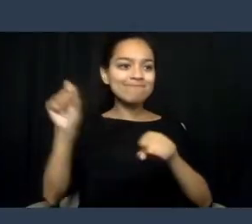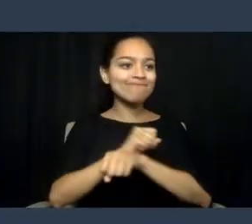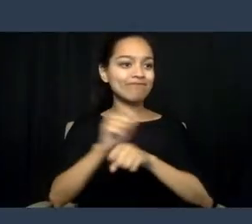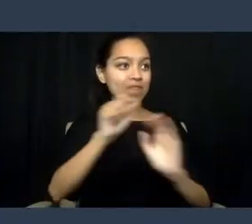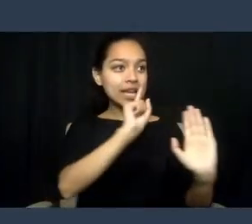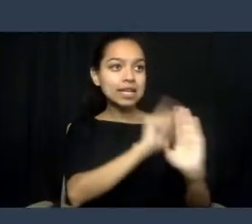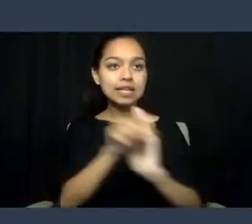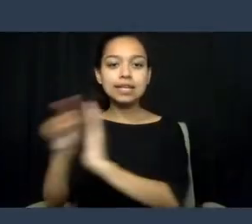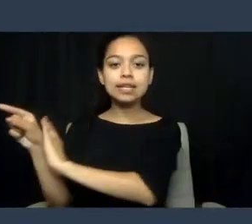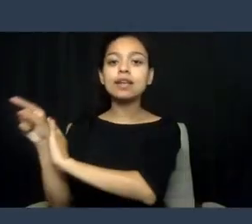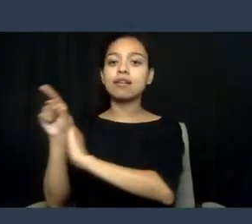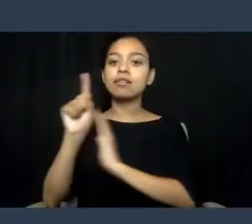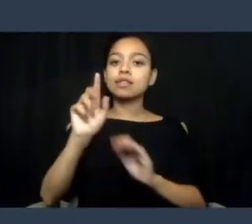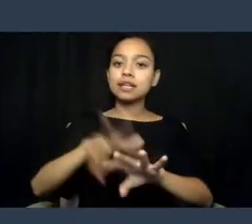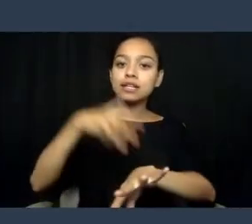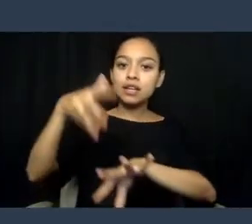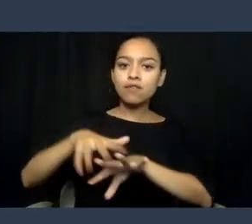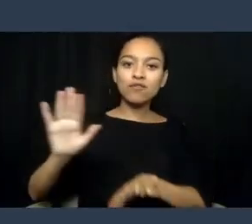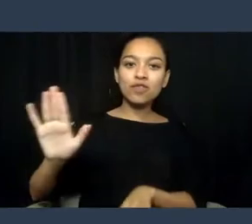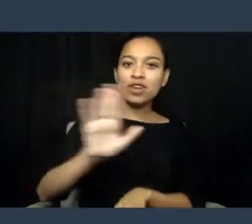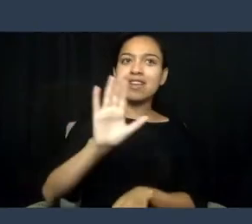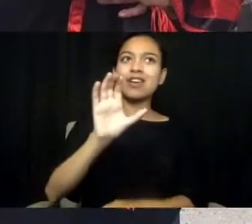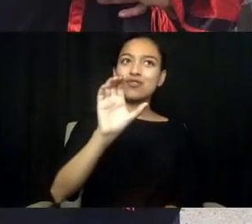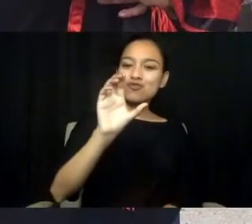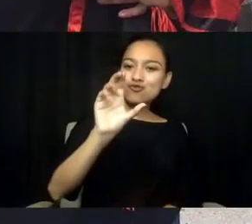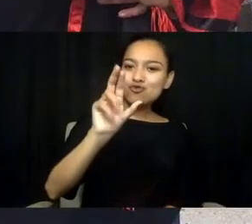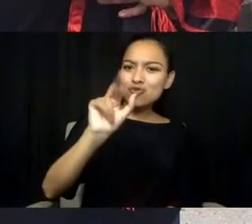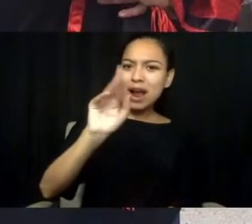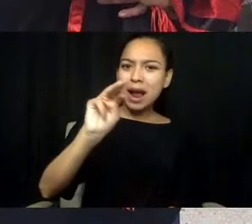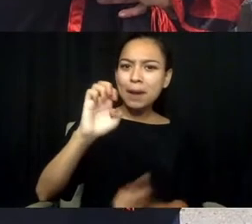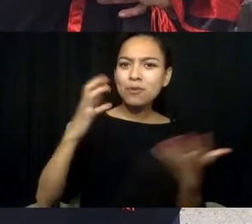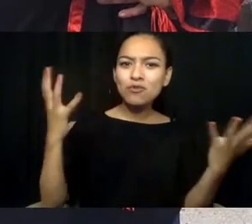for the crime of living here before us,